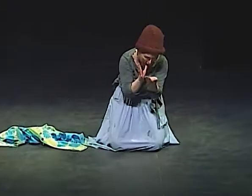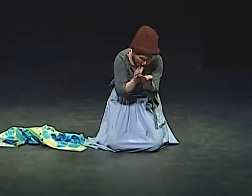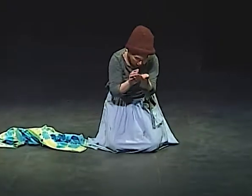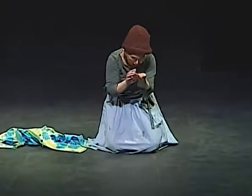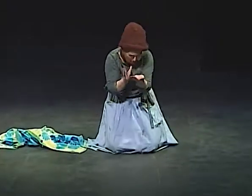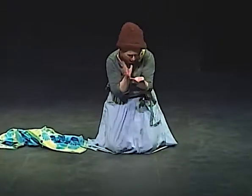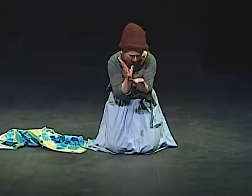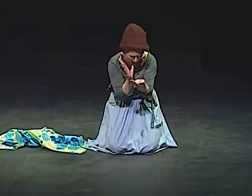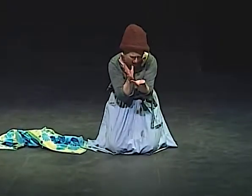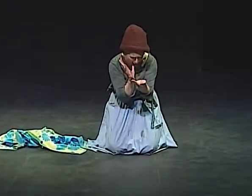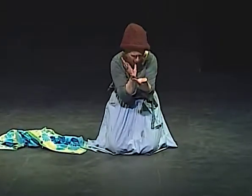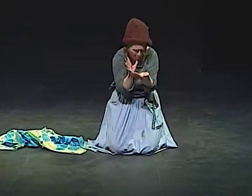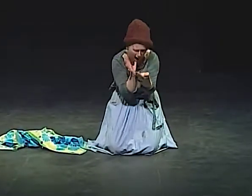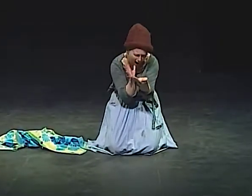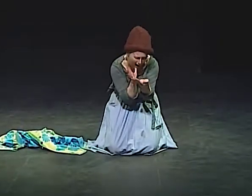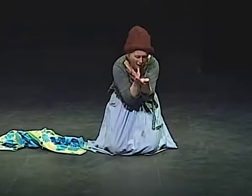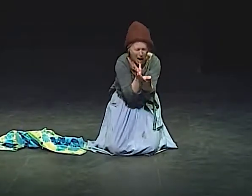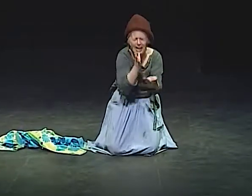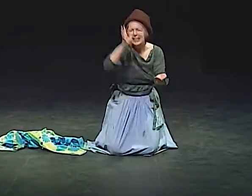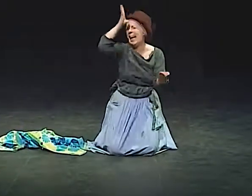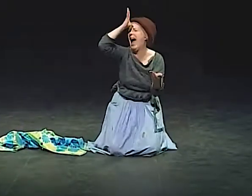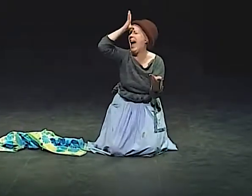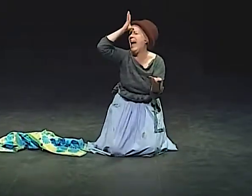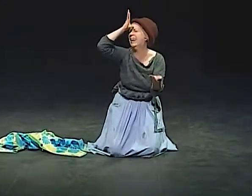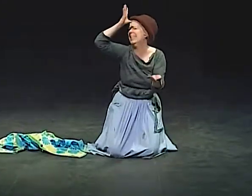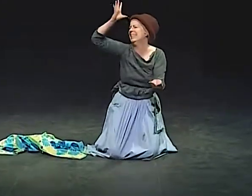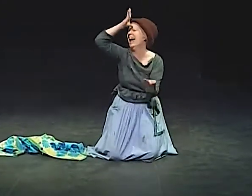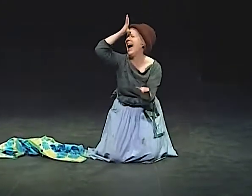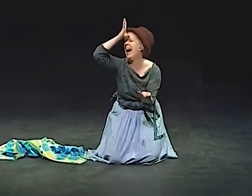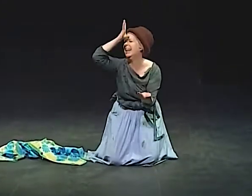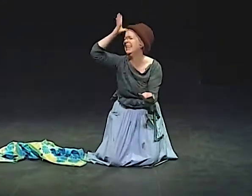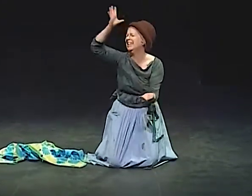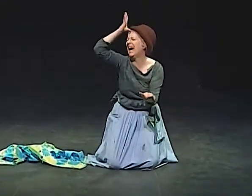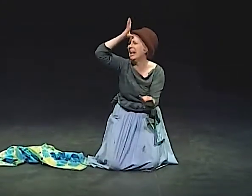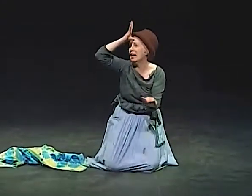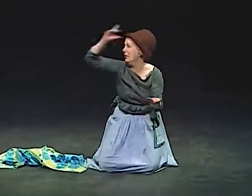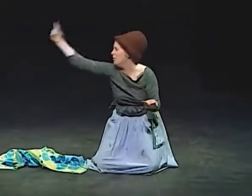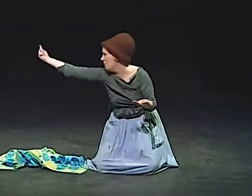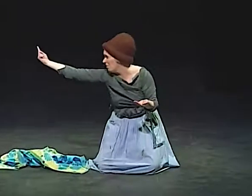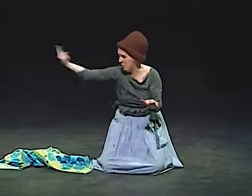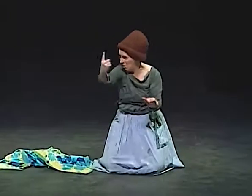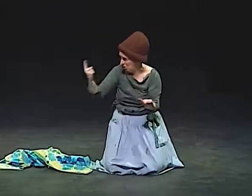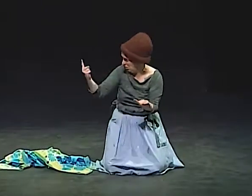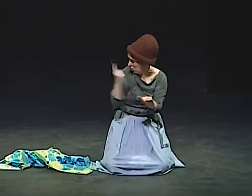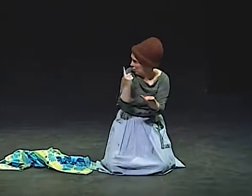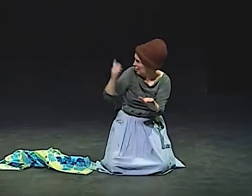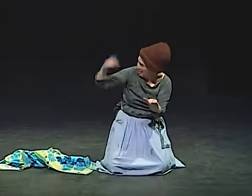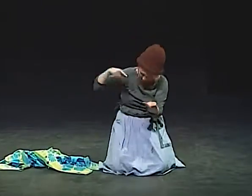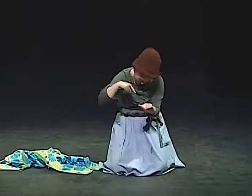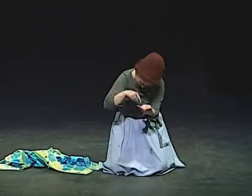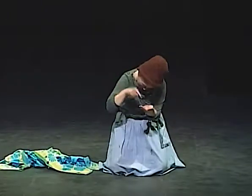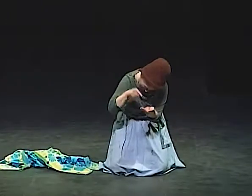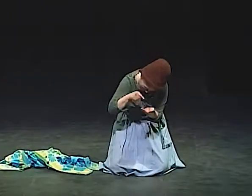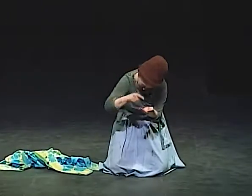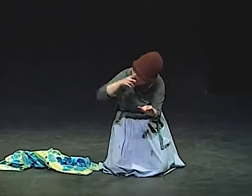"MOM, MOM. MOM. MOM. DAD!" I YELLED. "DAD, COME, COME, COME." AND MY FATHER CAME DOWN. I SAID, "LOOK, LOOK, LOOK.